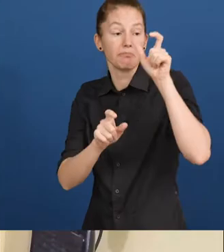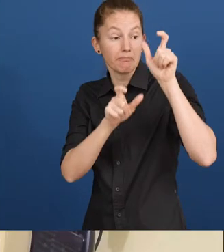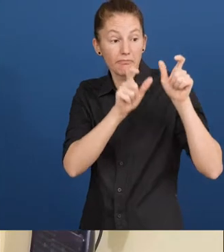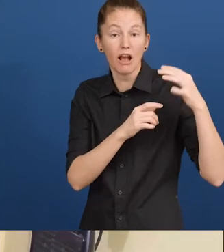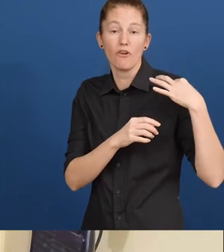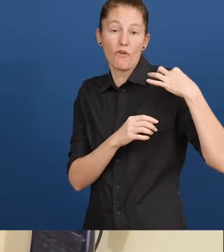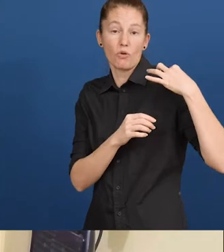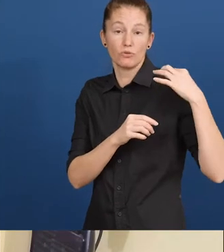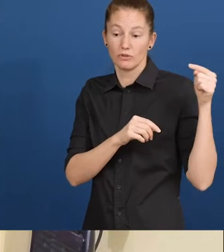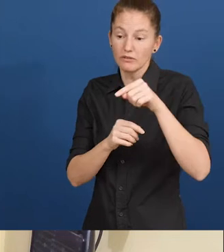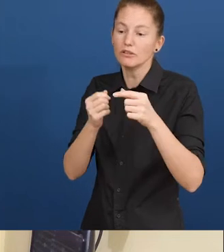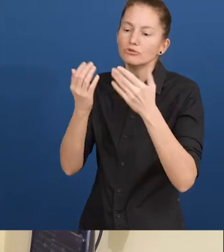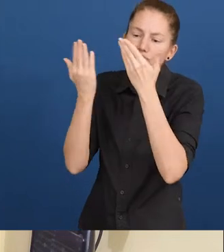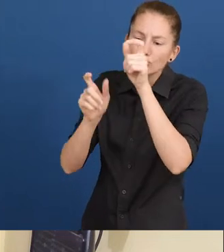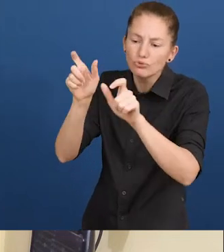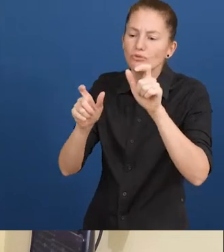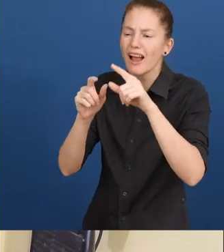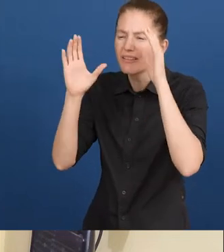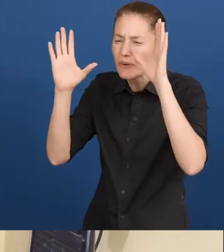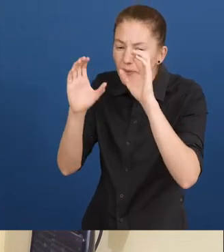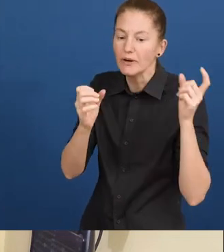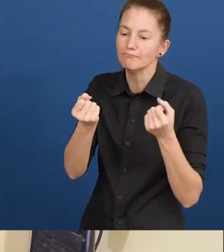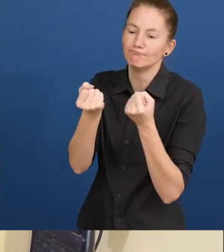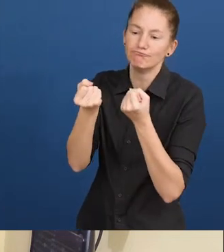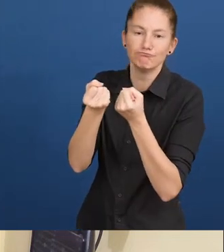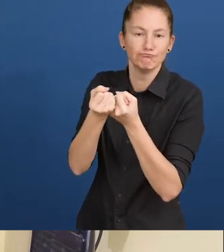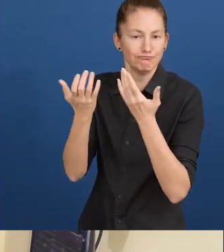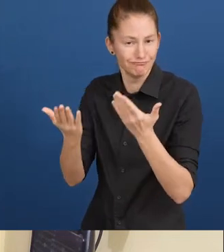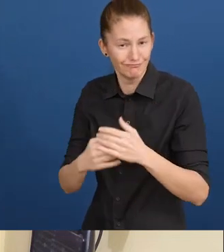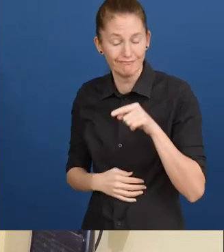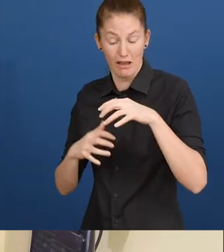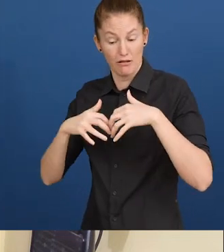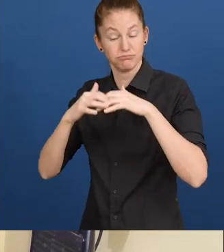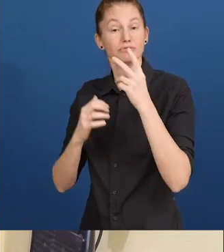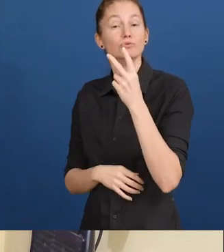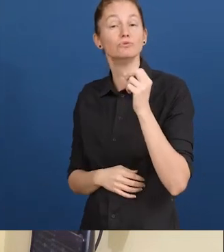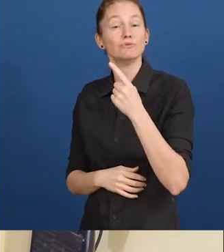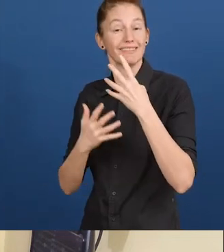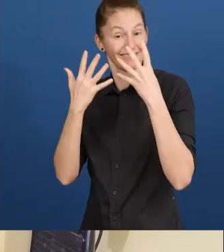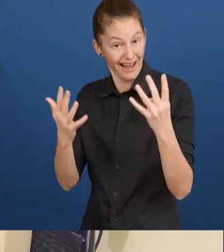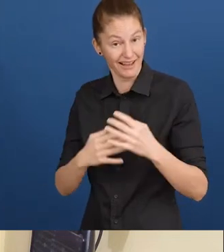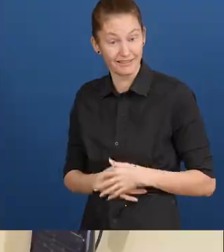the University of Chittagong in Bangladesh. Launched in 2019, there were five projects